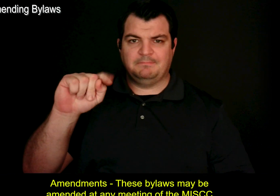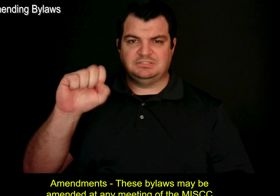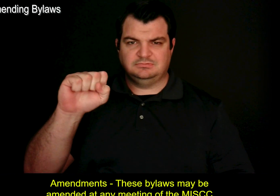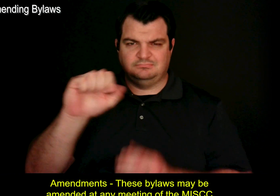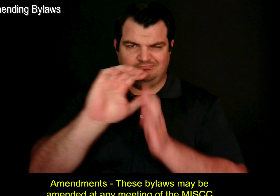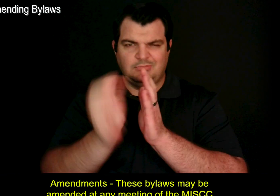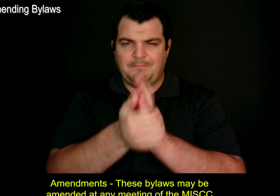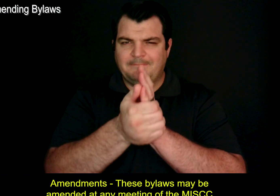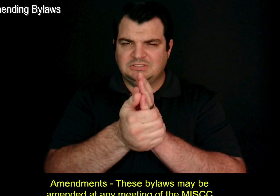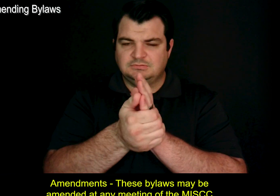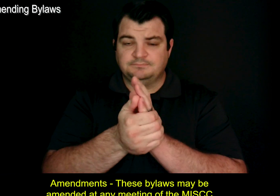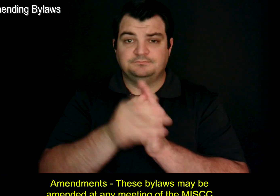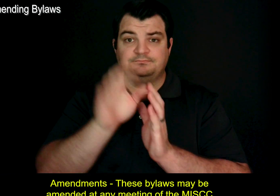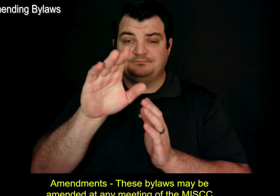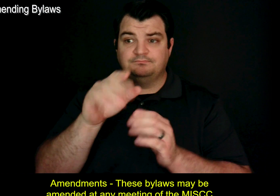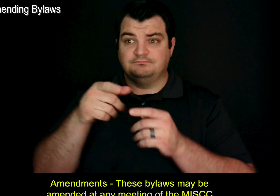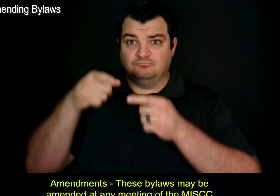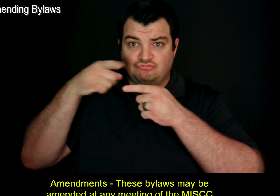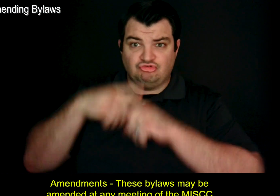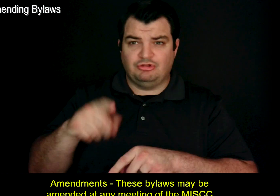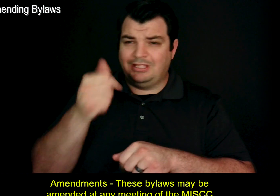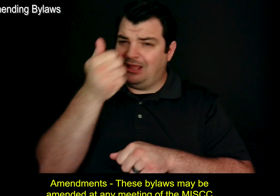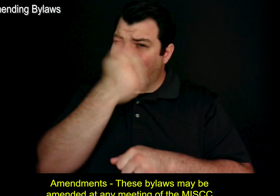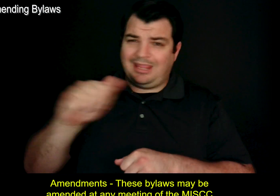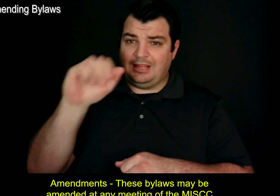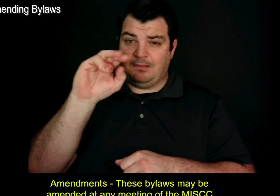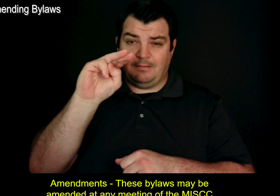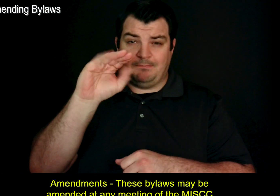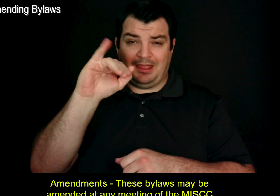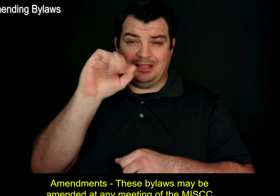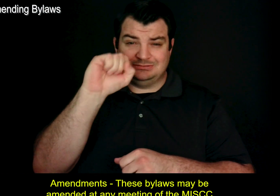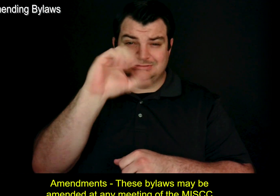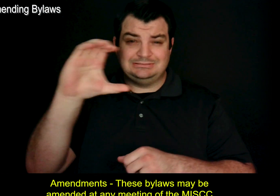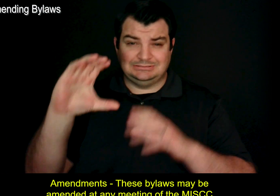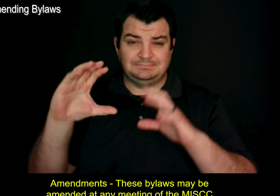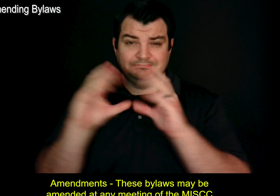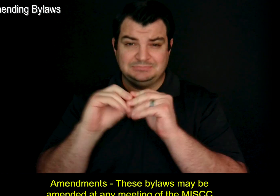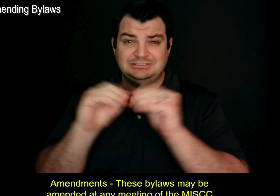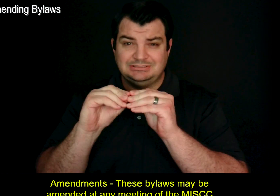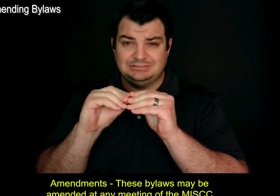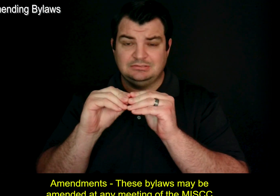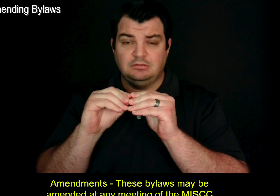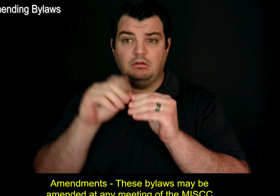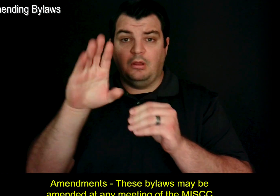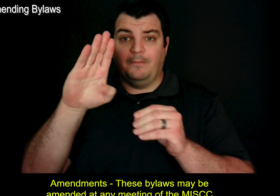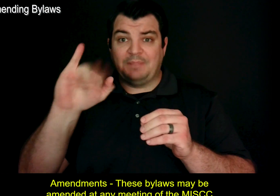Amendments - These bylaws may be amended at any meeting of the MISCC